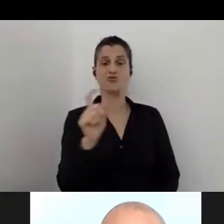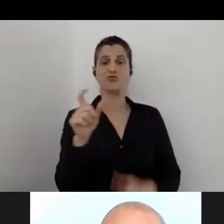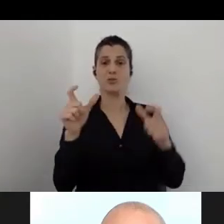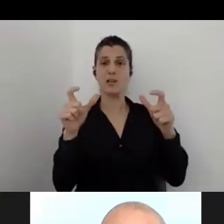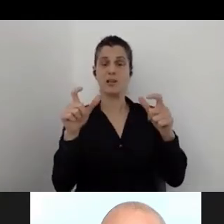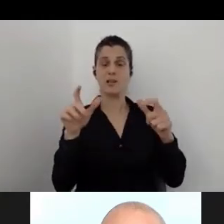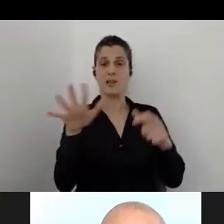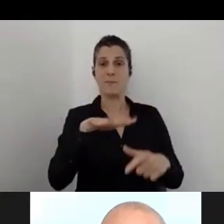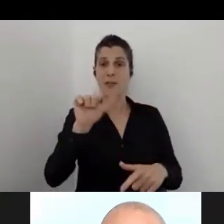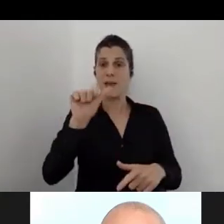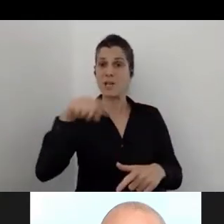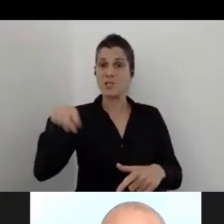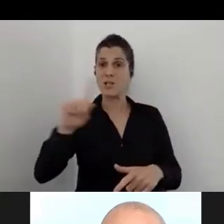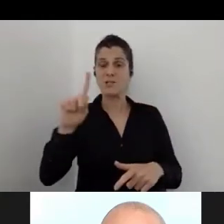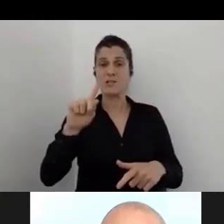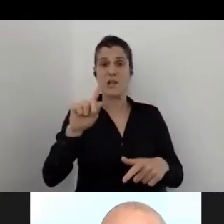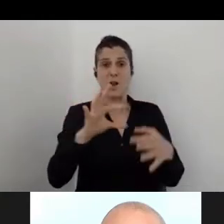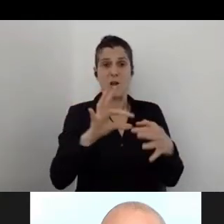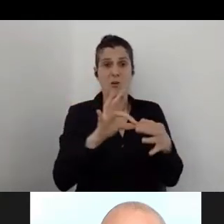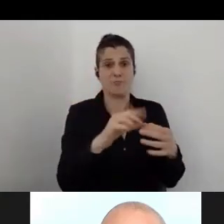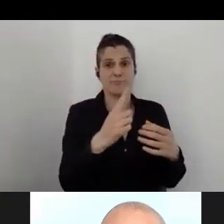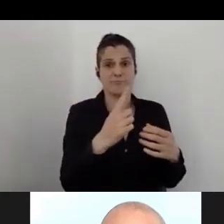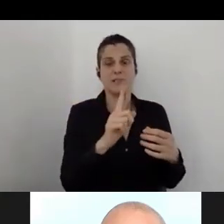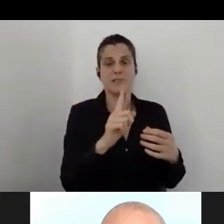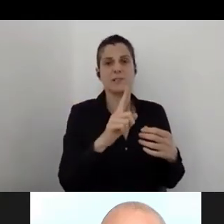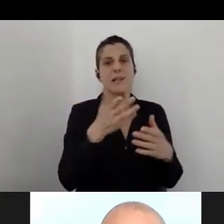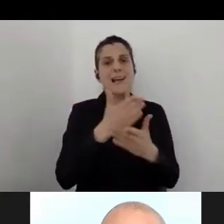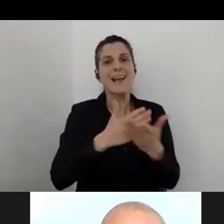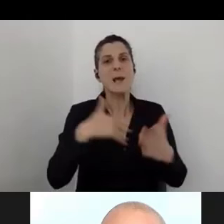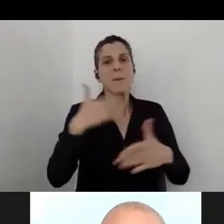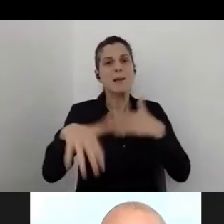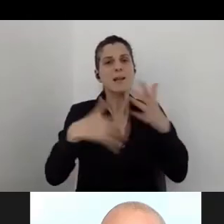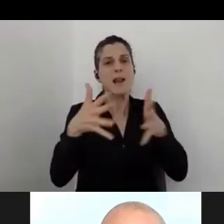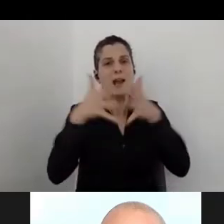It's part of a very big process, like Or just described,